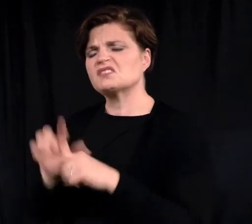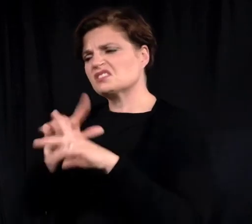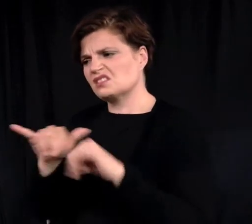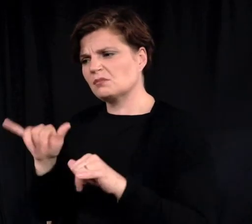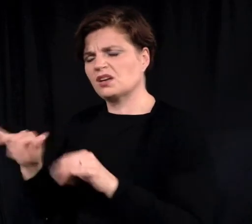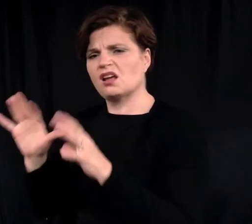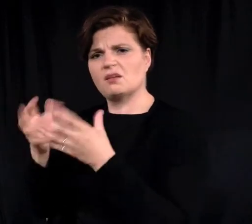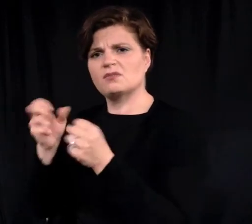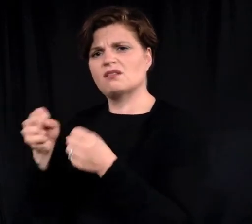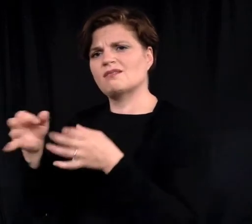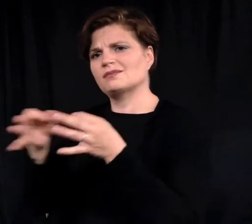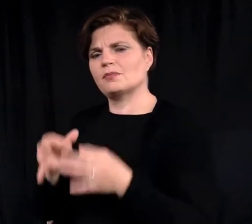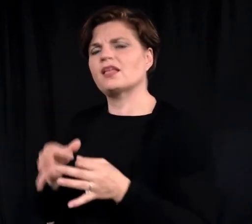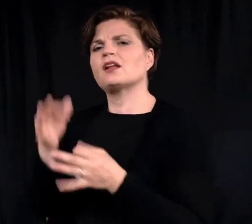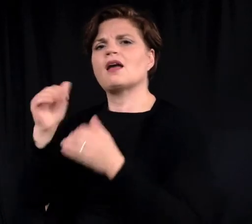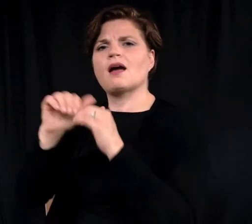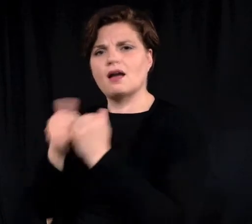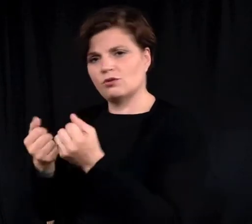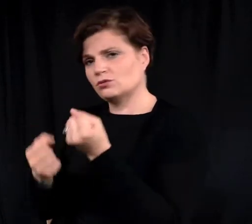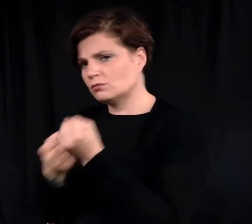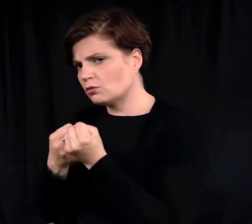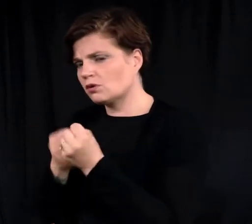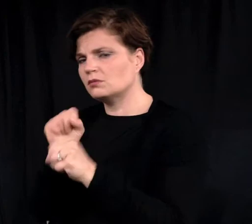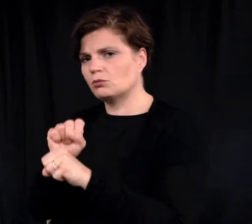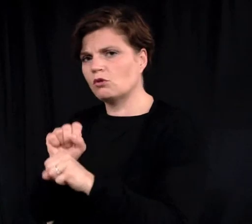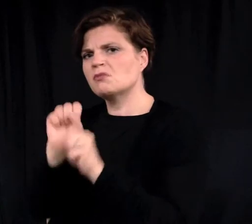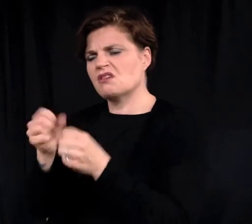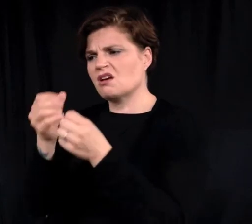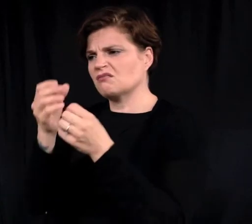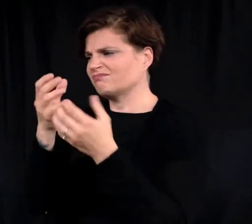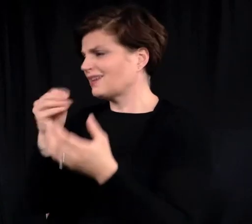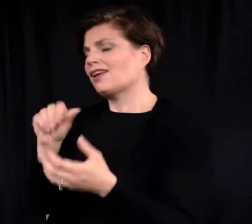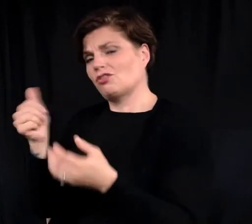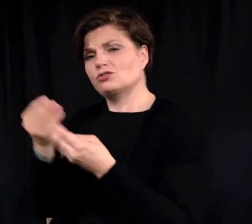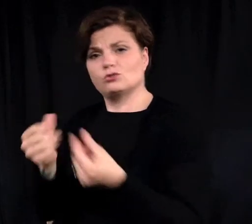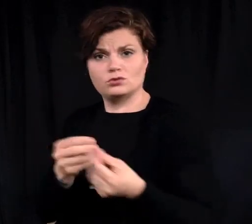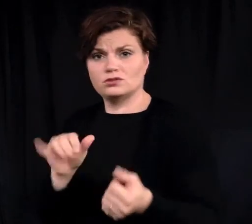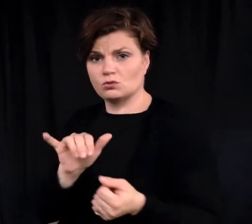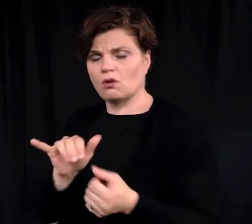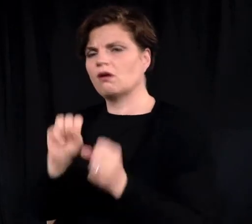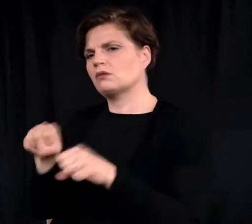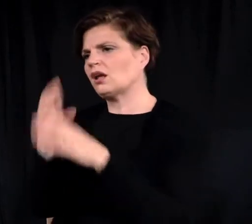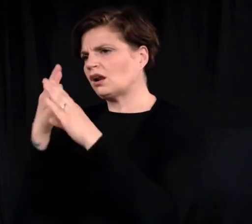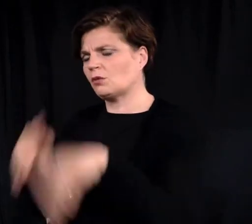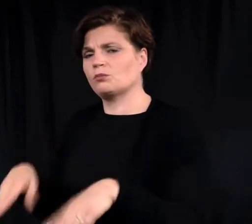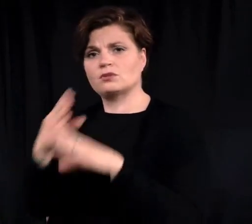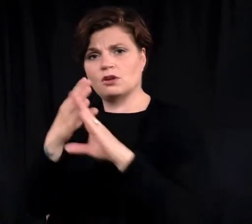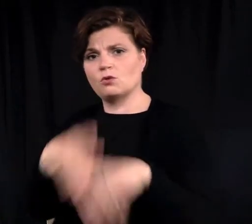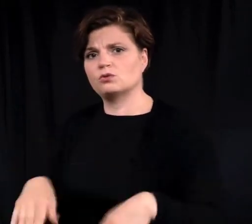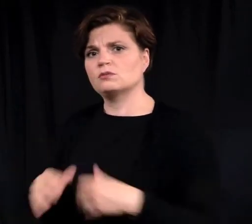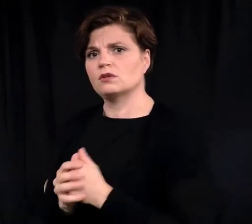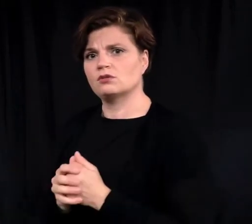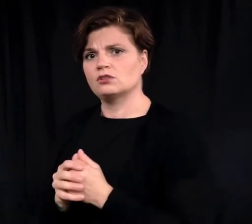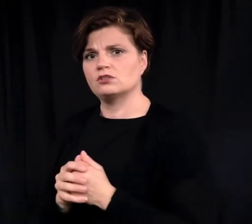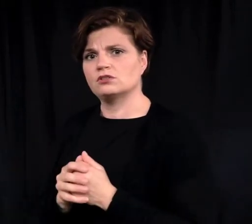They will also explain how supported employment and other solutions as well can help break down barriers.